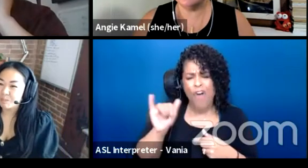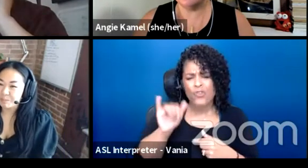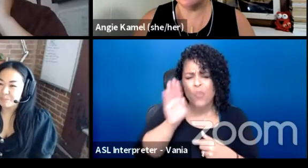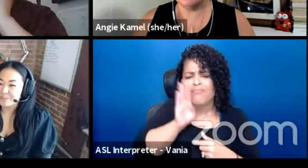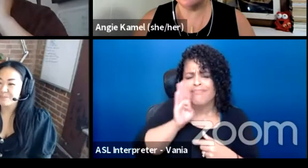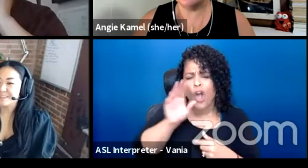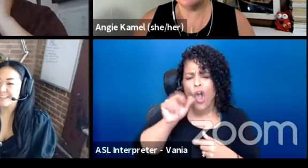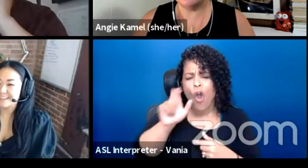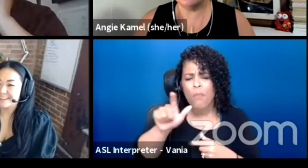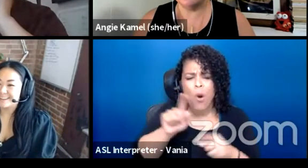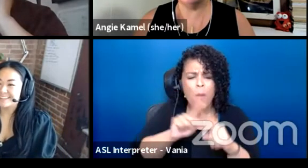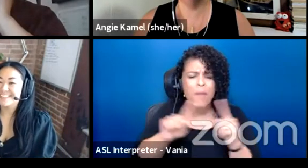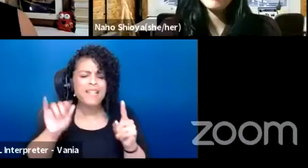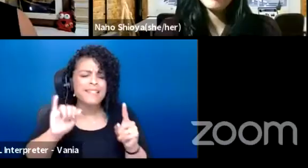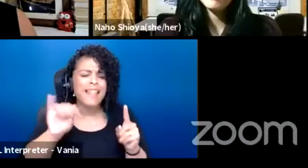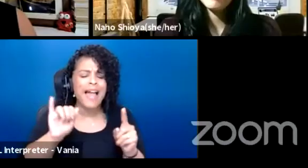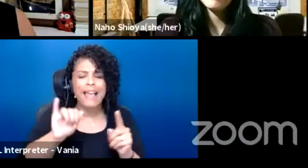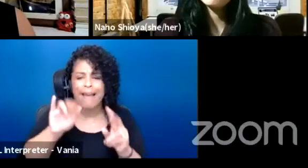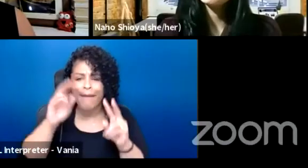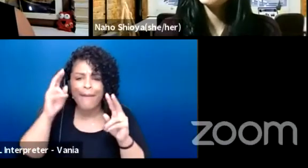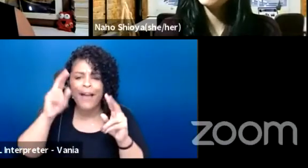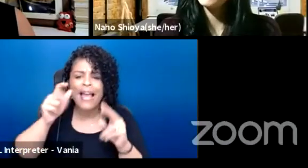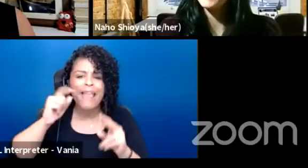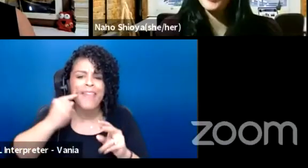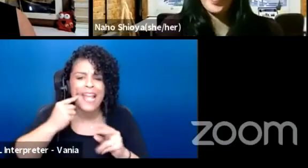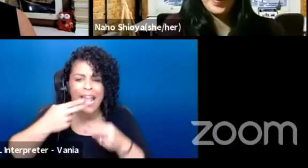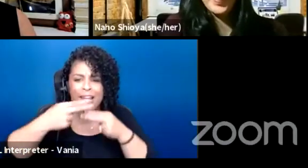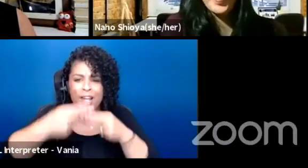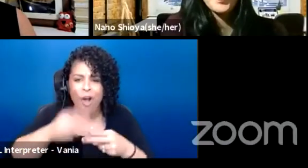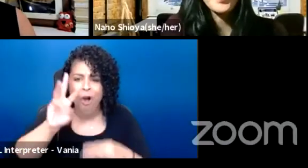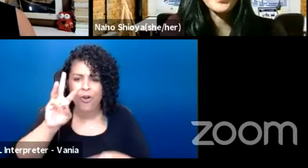like a Werther's original, a little caramel.